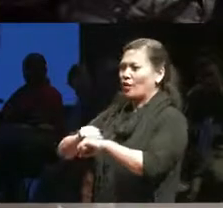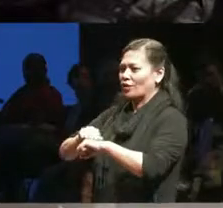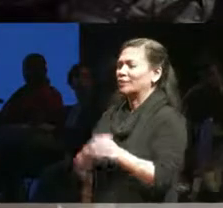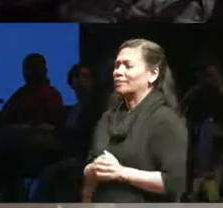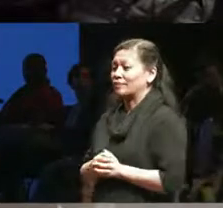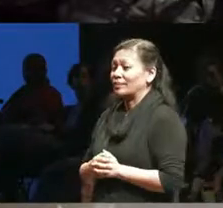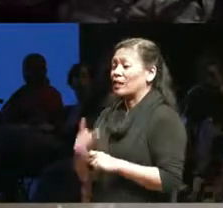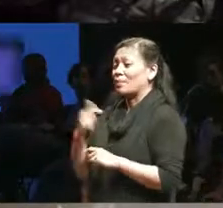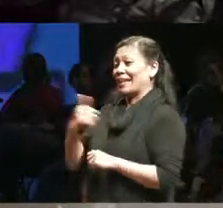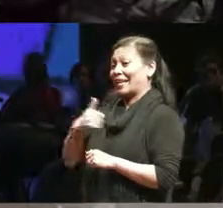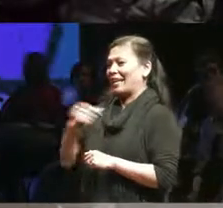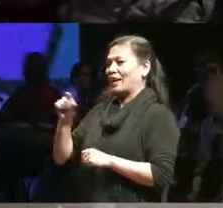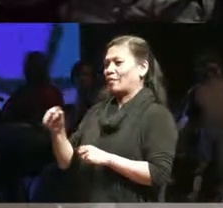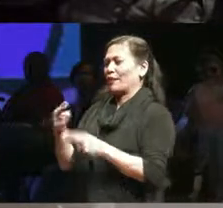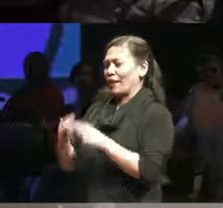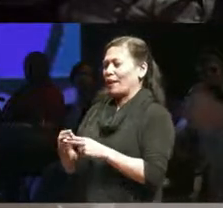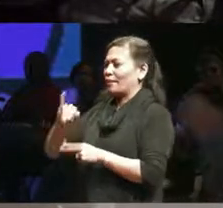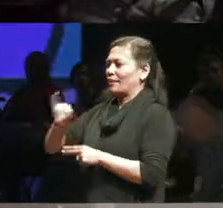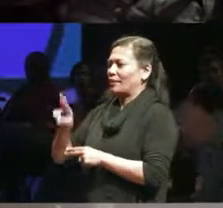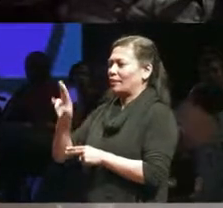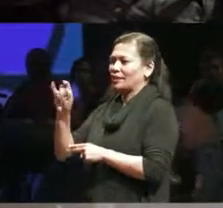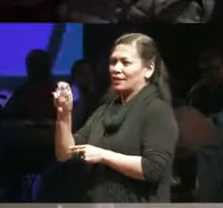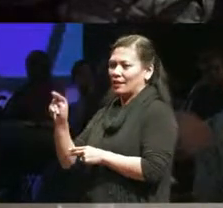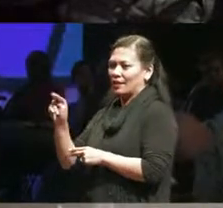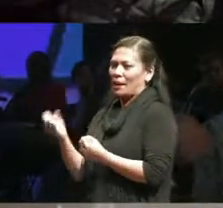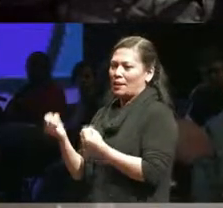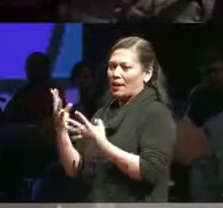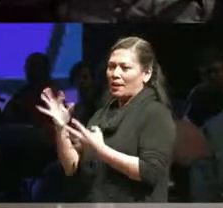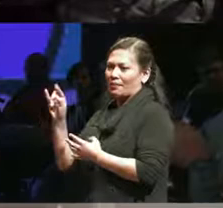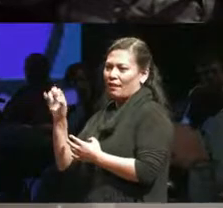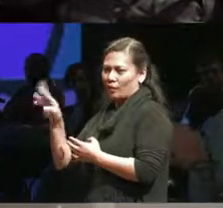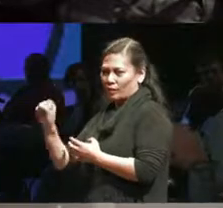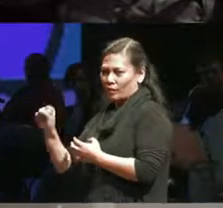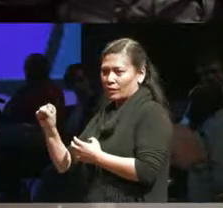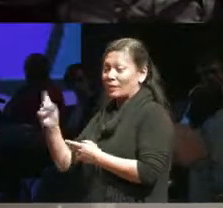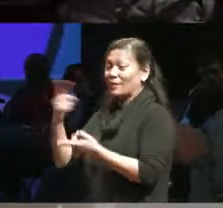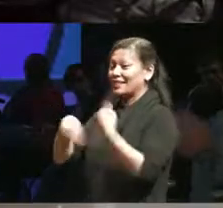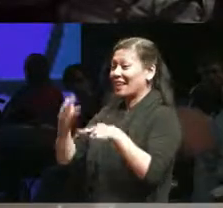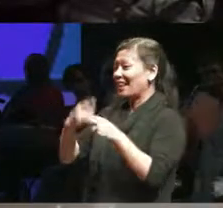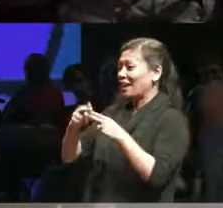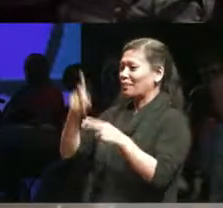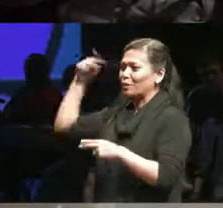government name is Justin Many Fingers and my sign name is dreams with his hair